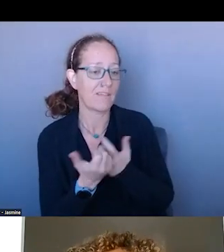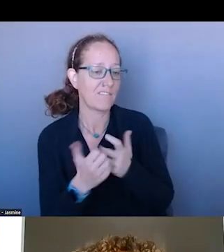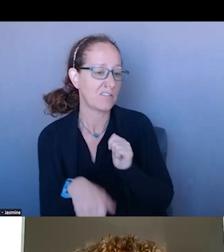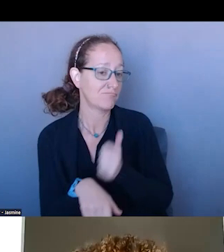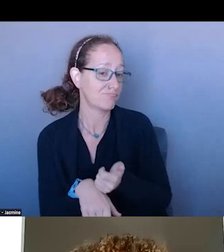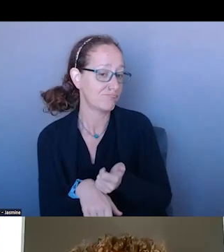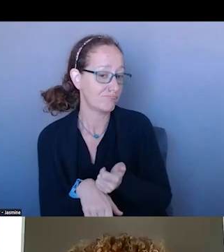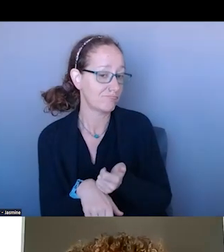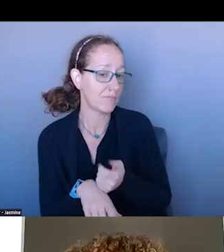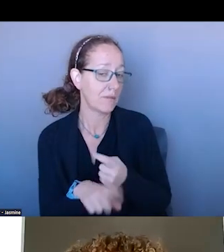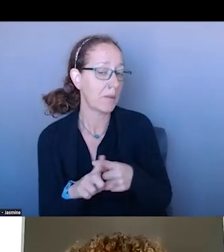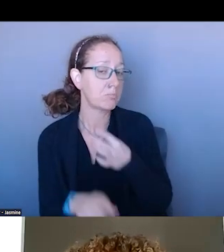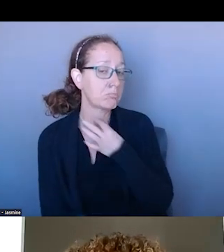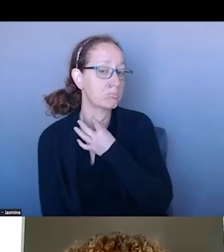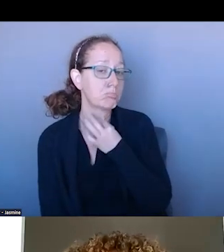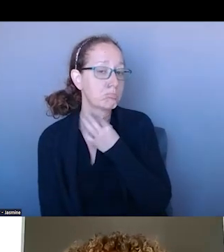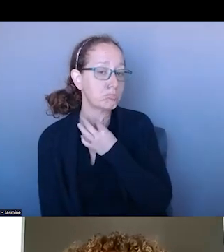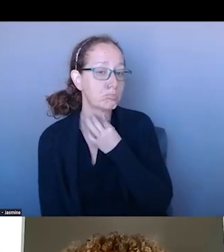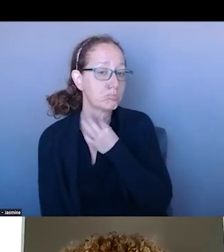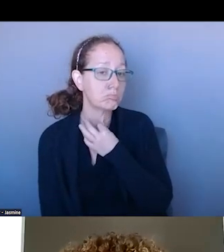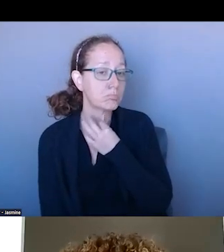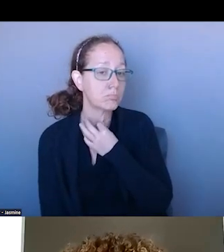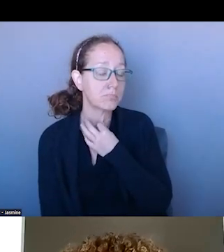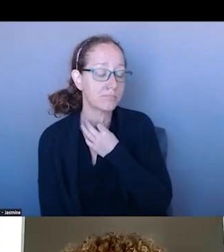I AM CURIOUS BECAUSE I ONLY HAVE ONE OPTION TO SEE WHAT THE